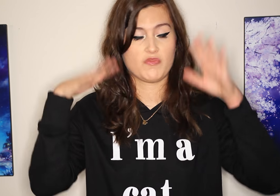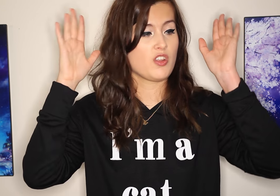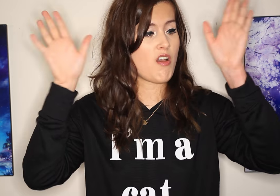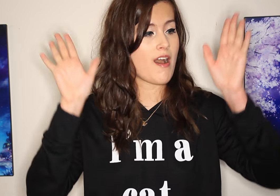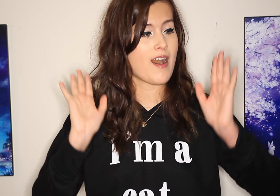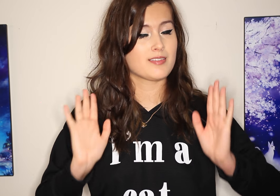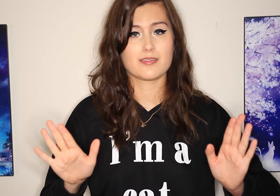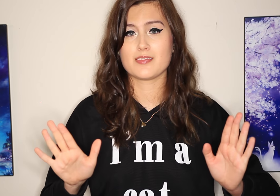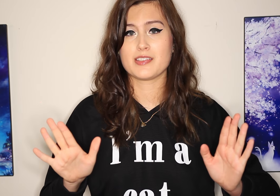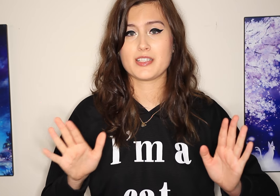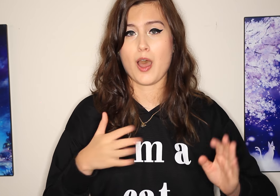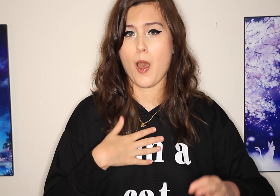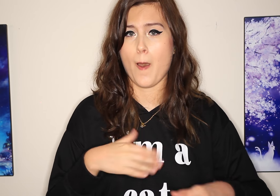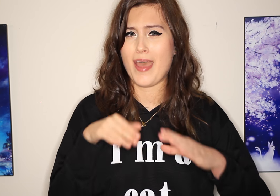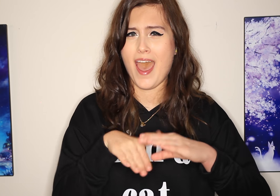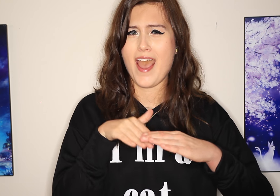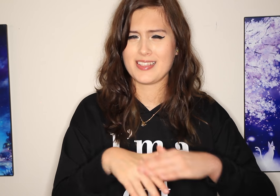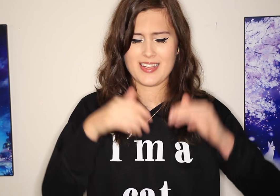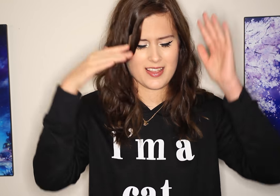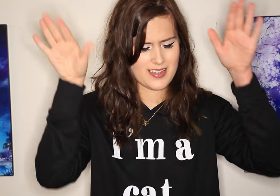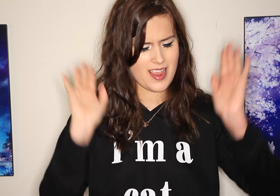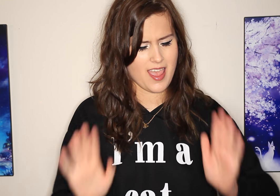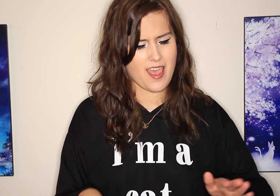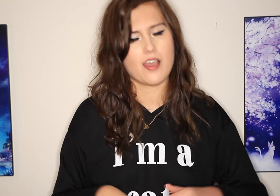Awesome! Access! Yay!